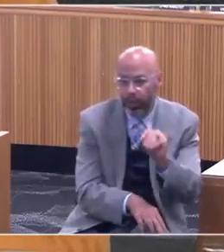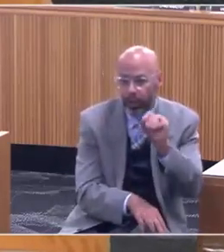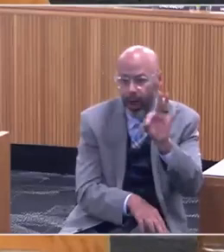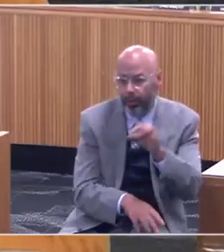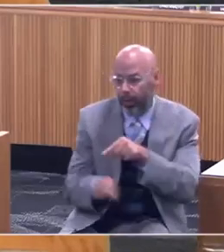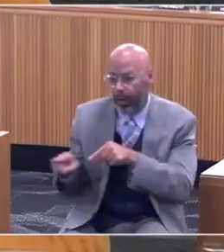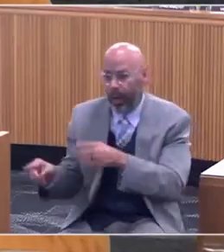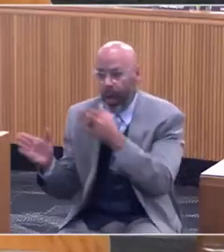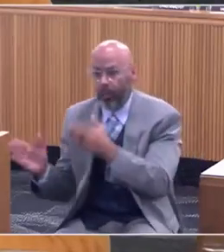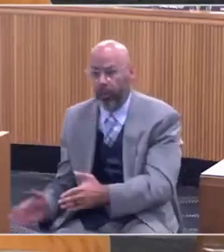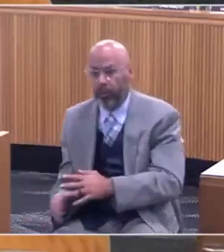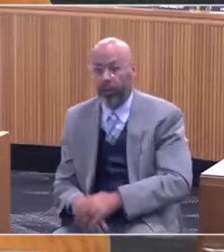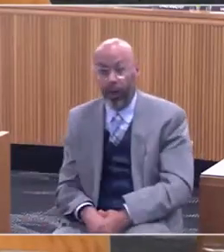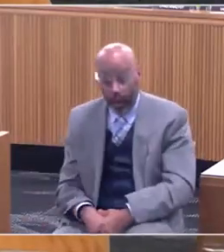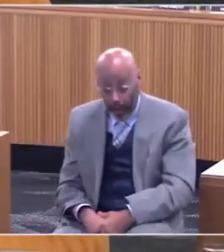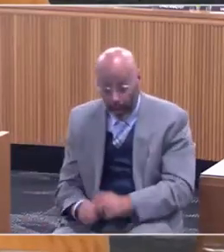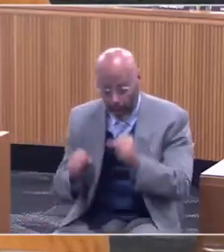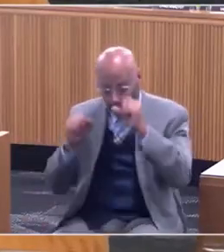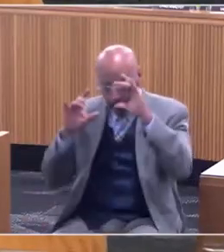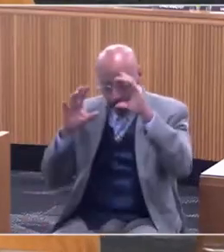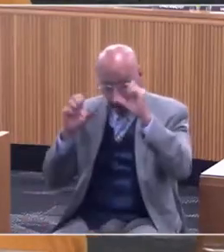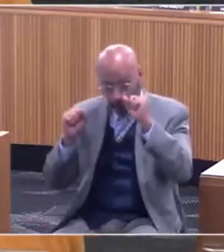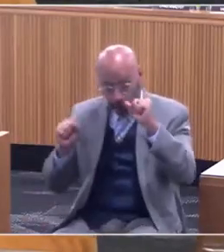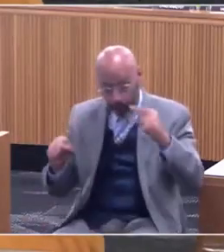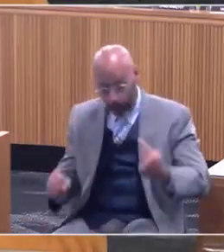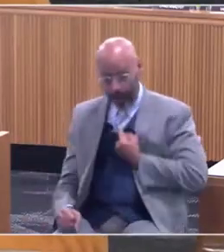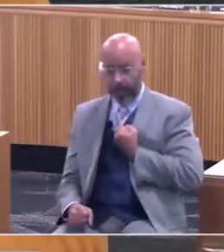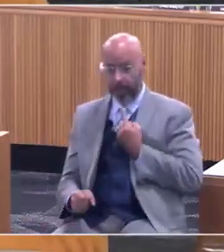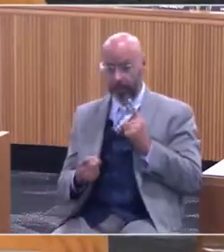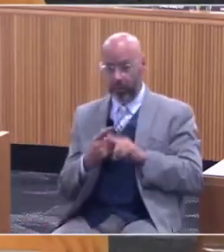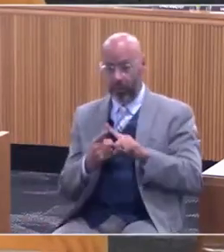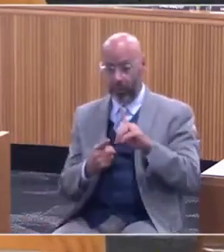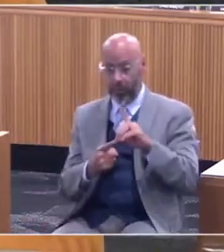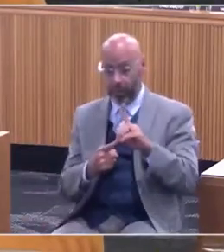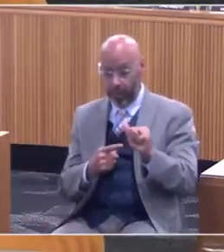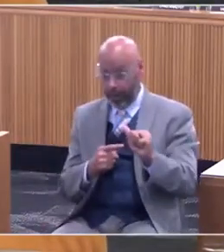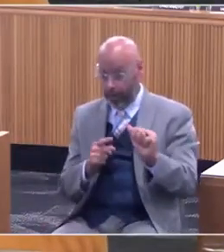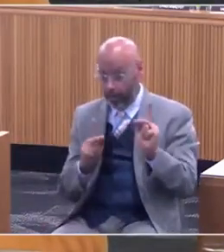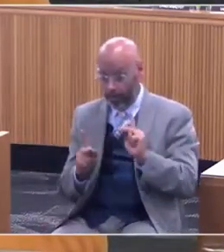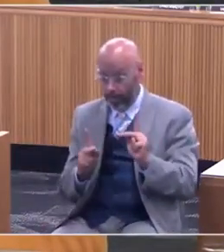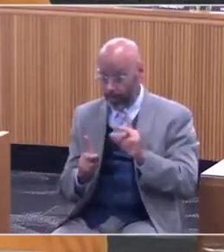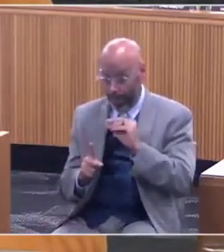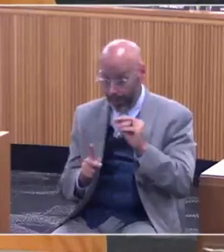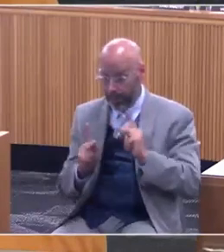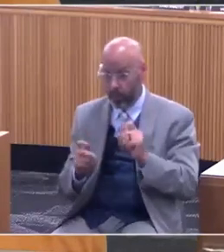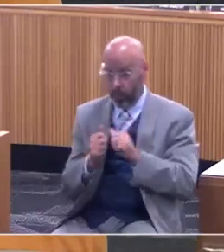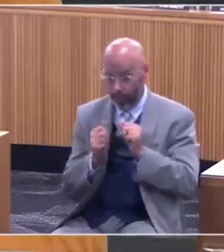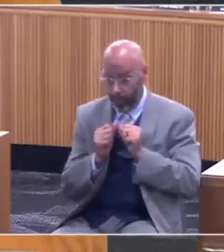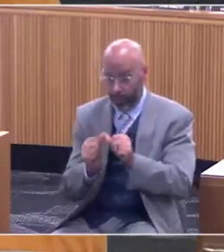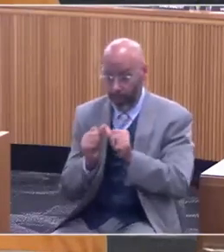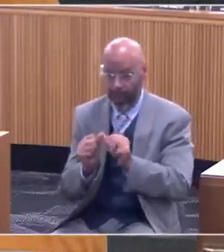That is incredibly offensive to the disability and chronic disease community. Our own research shows